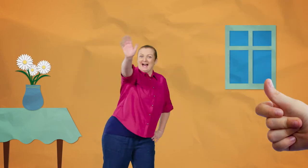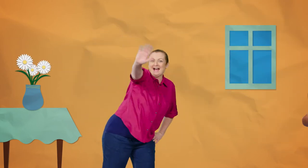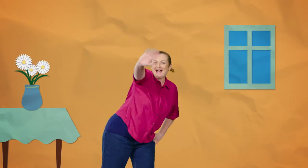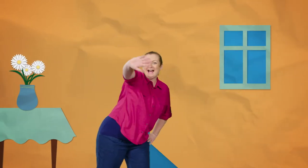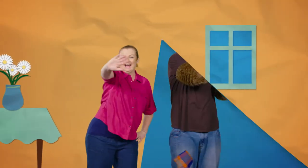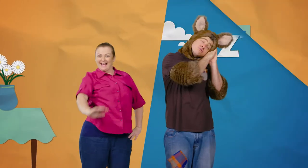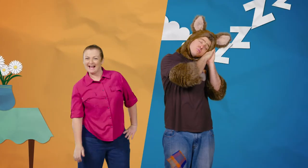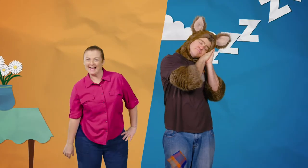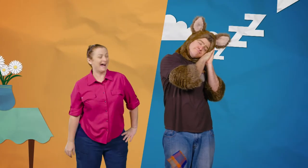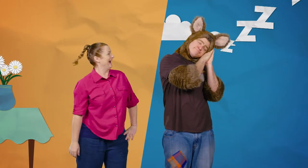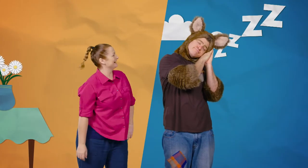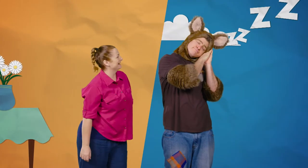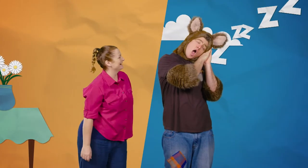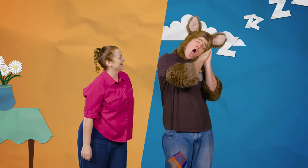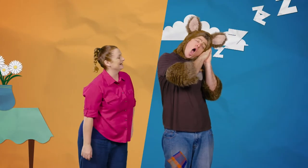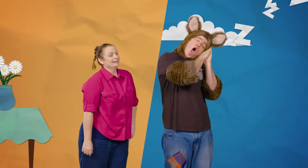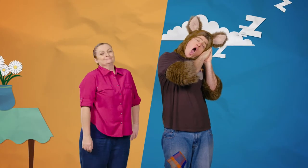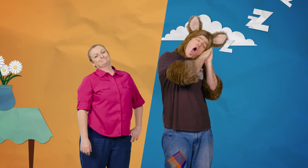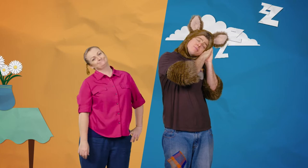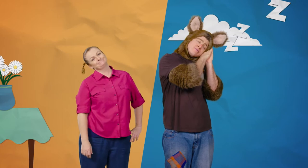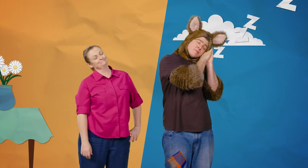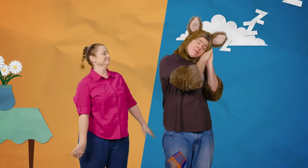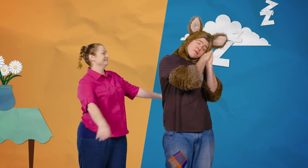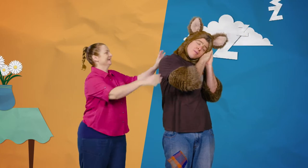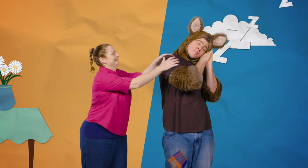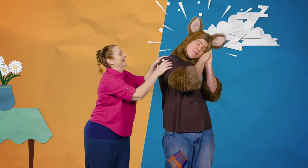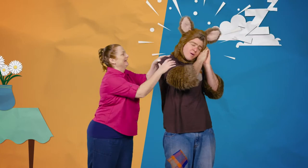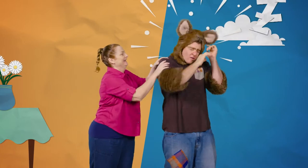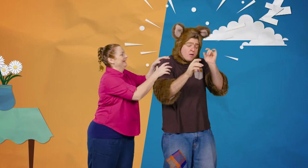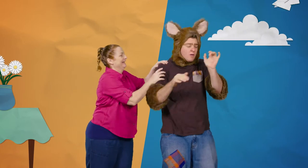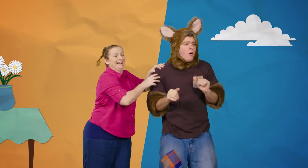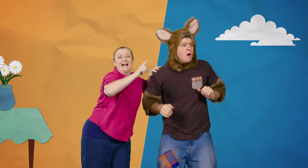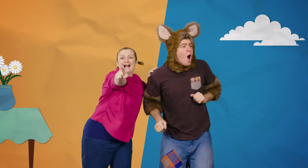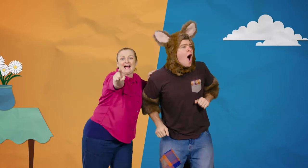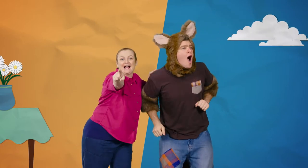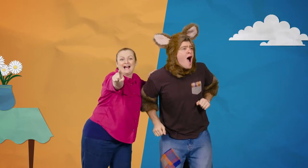Hello. Hmm. Huh? Look!